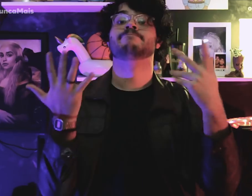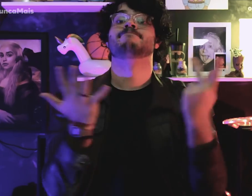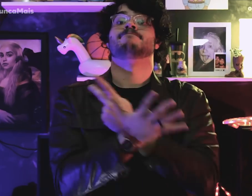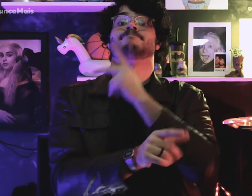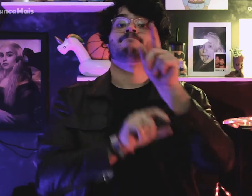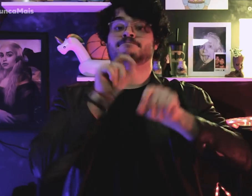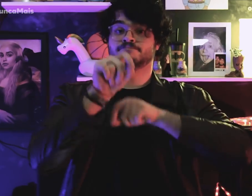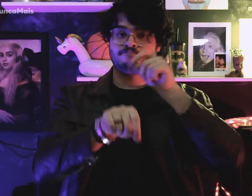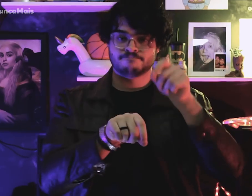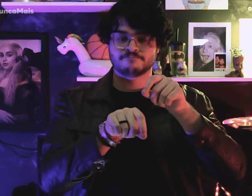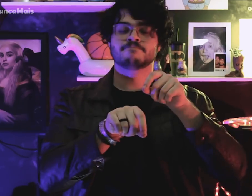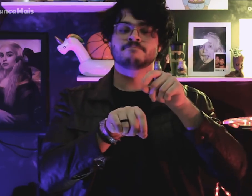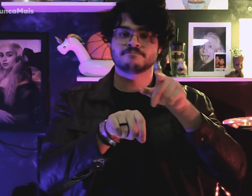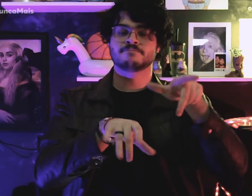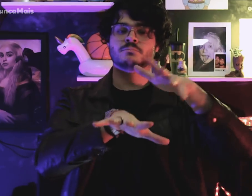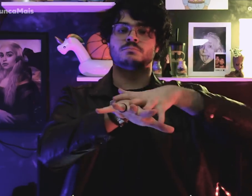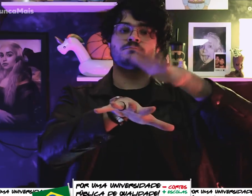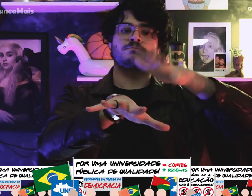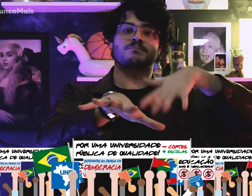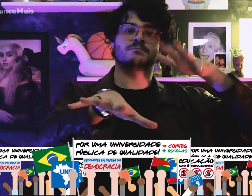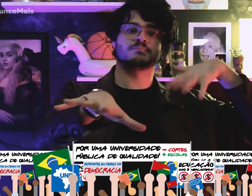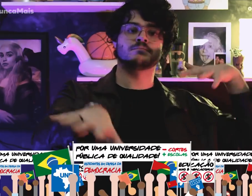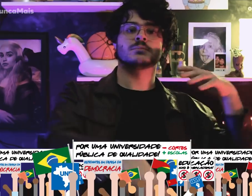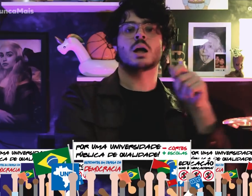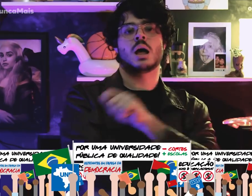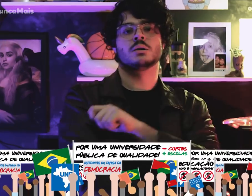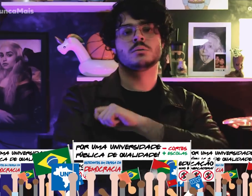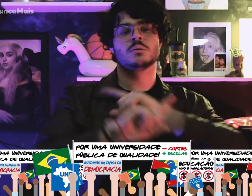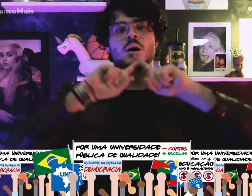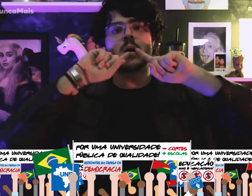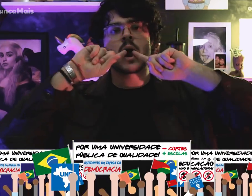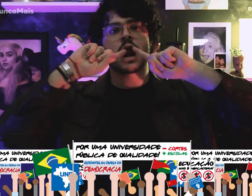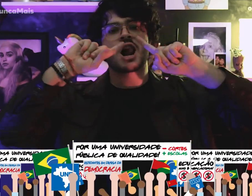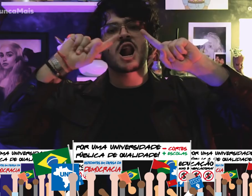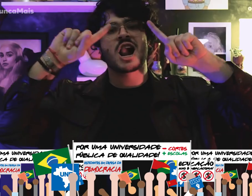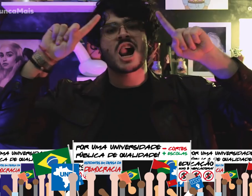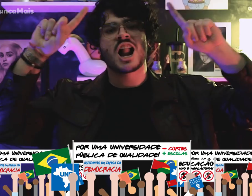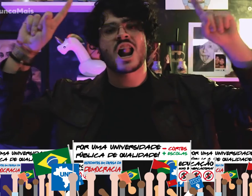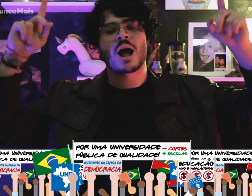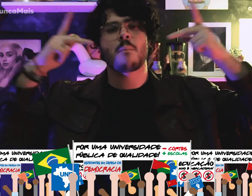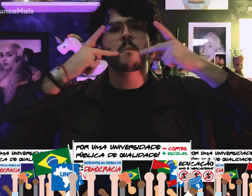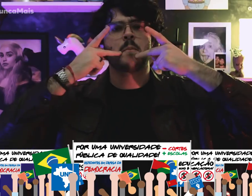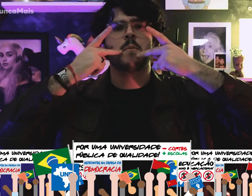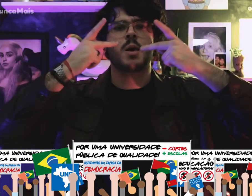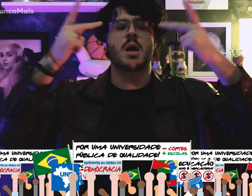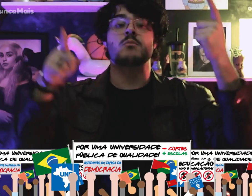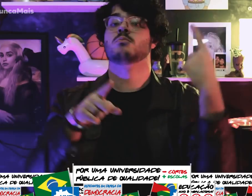was the scene of a student movement to manifest